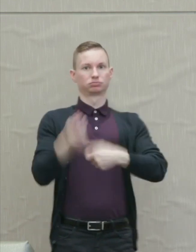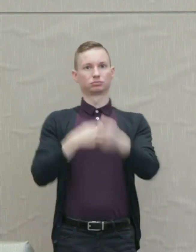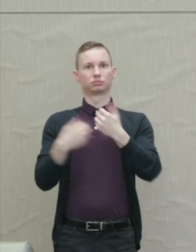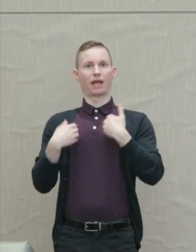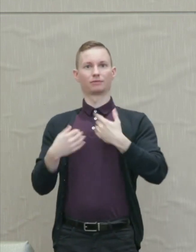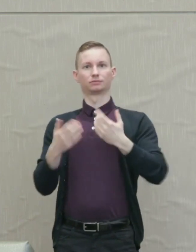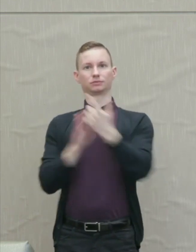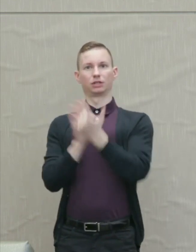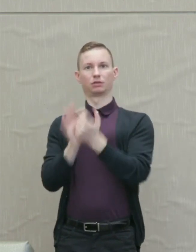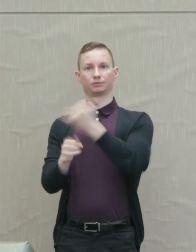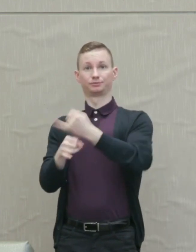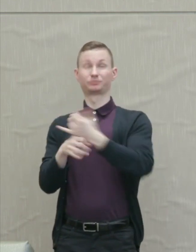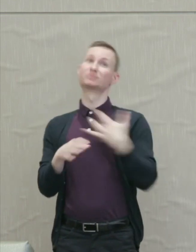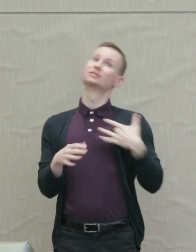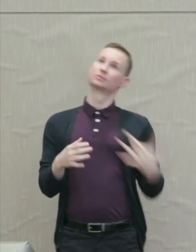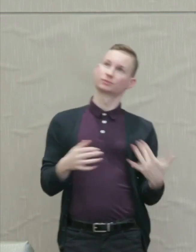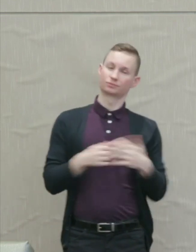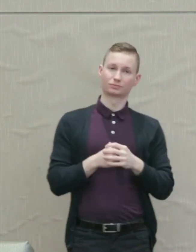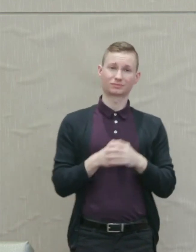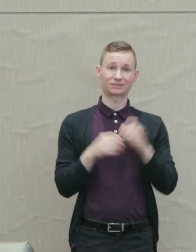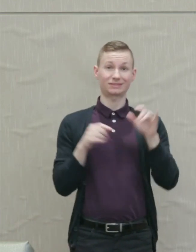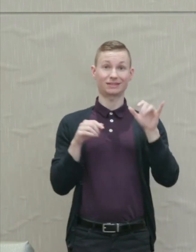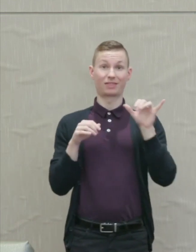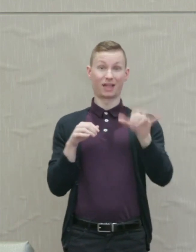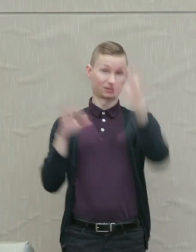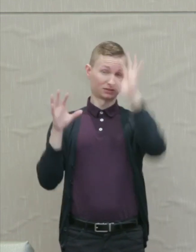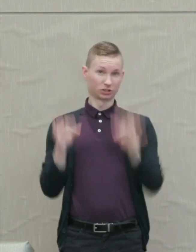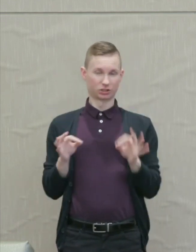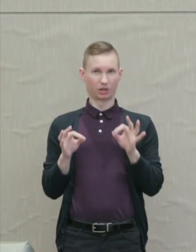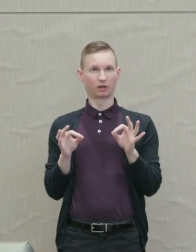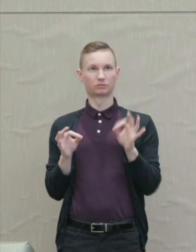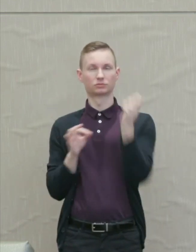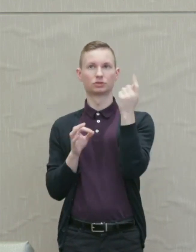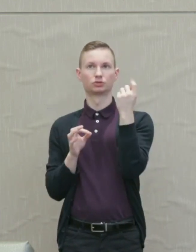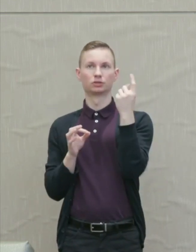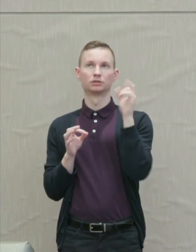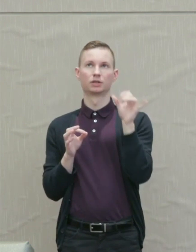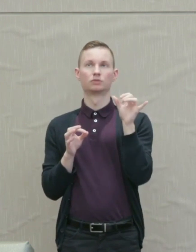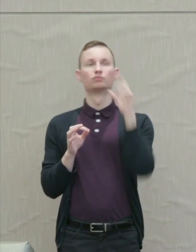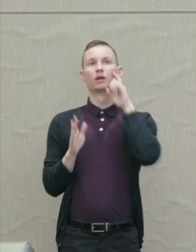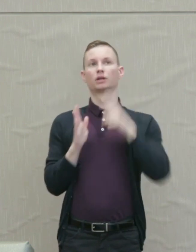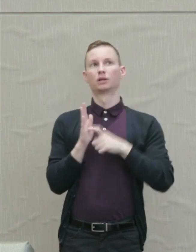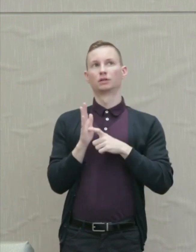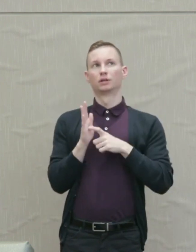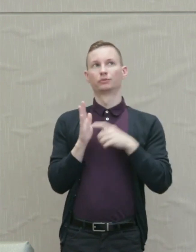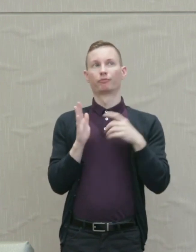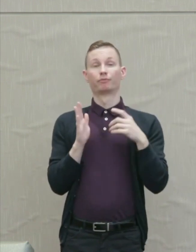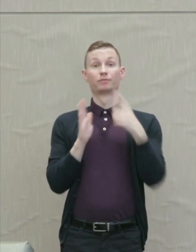Typically, this move of Athena's is understood to be a recognition that the legal system